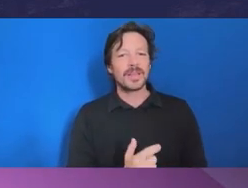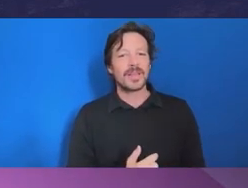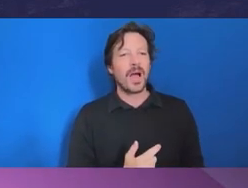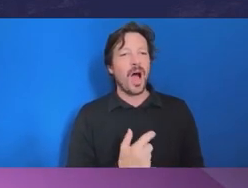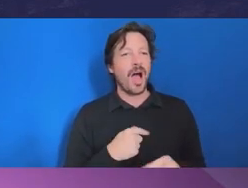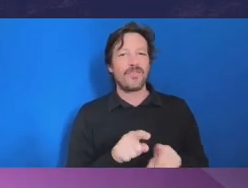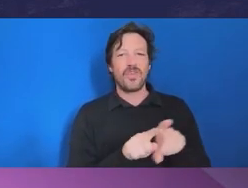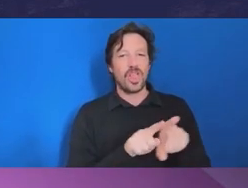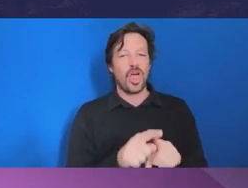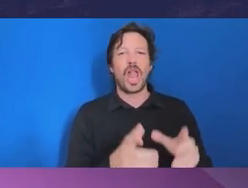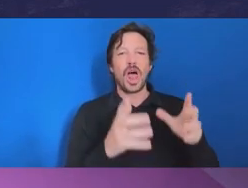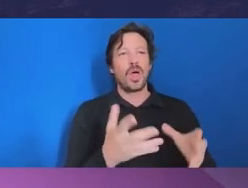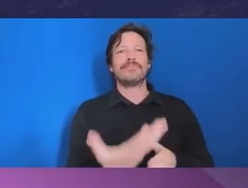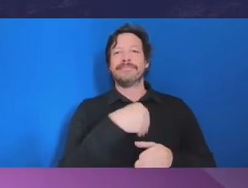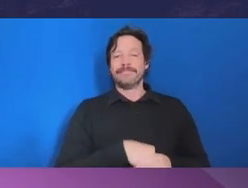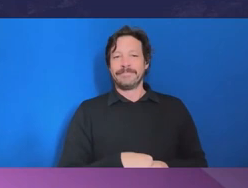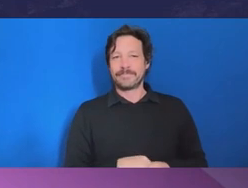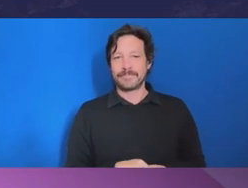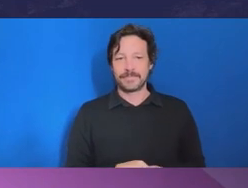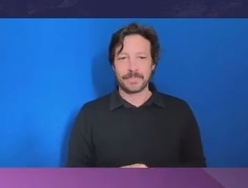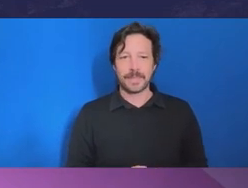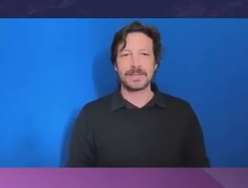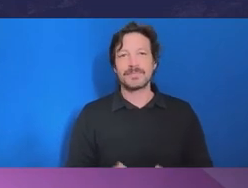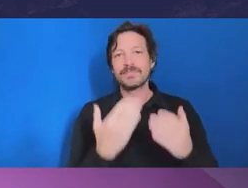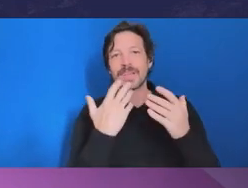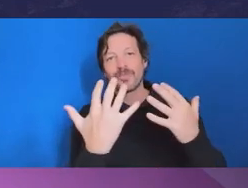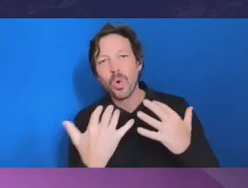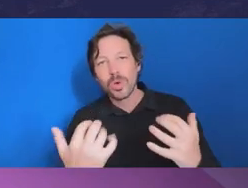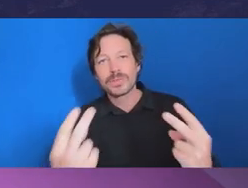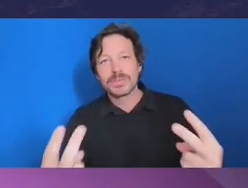I know that our audience will and thank you to the audience for attending today as well.